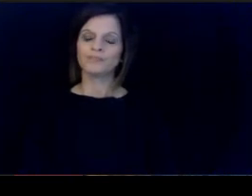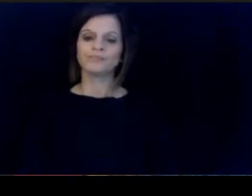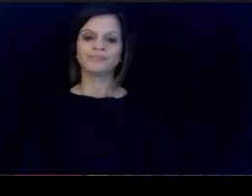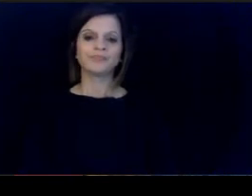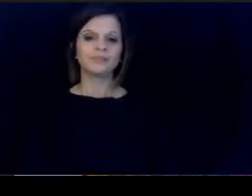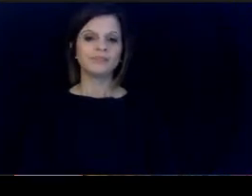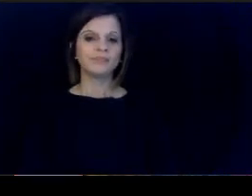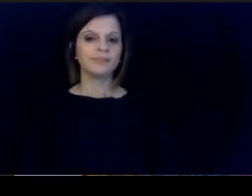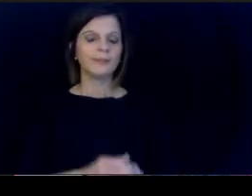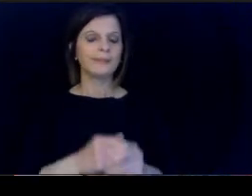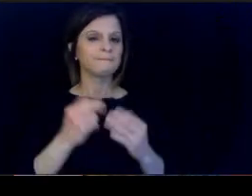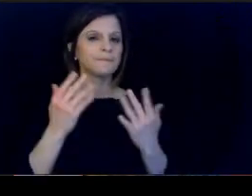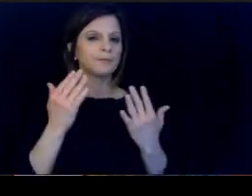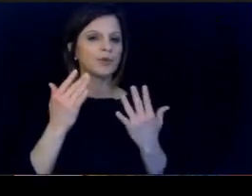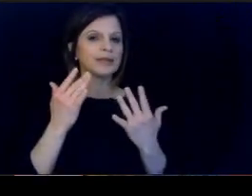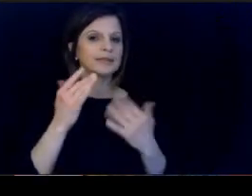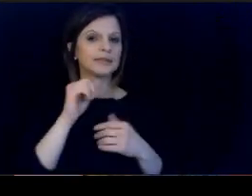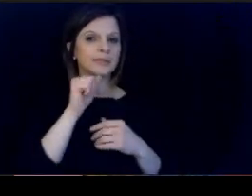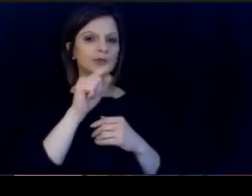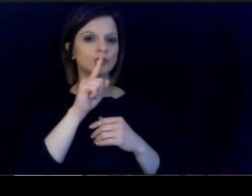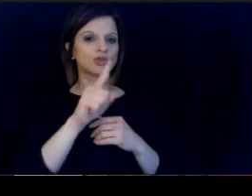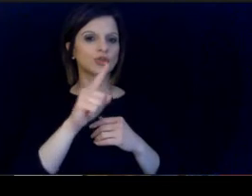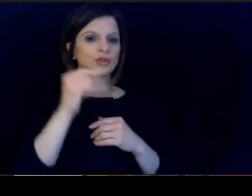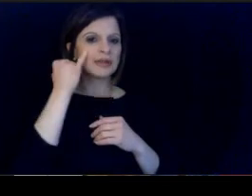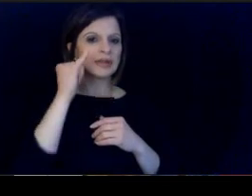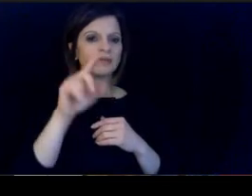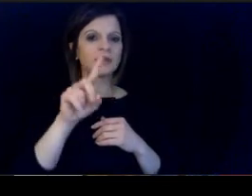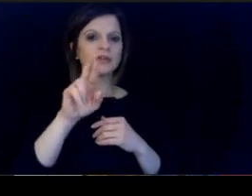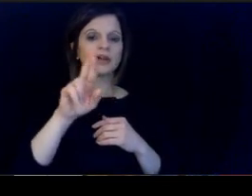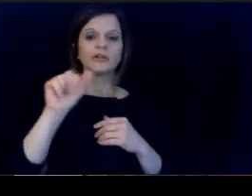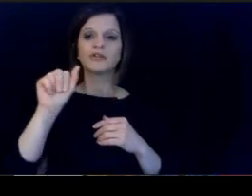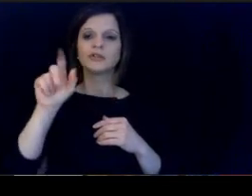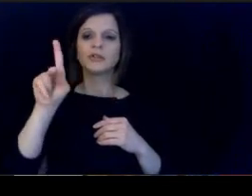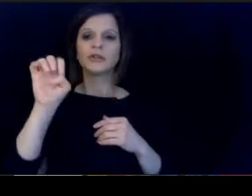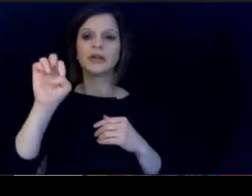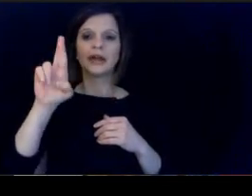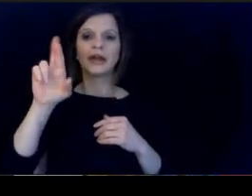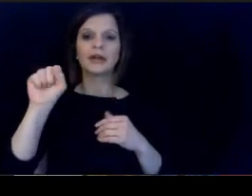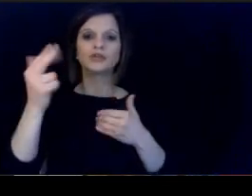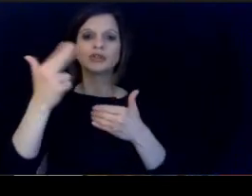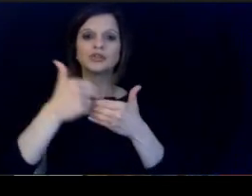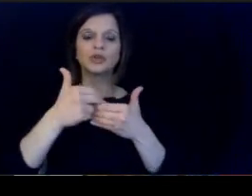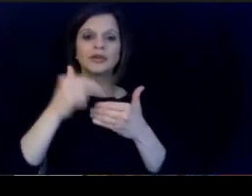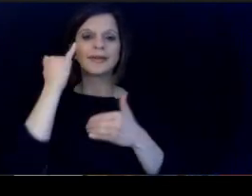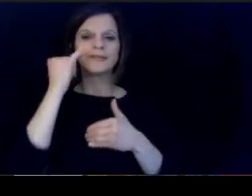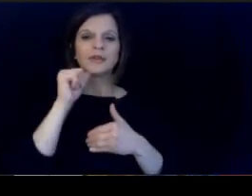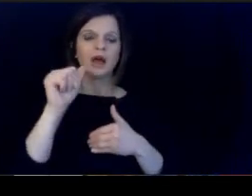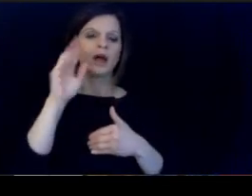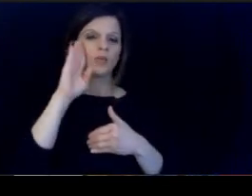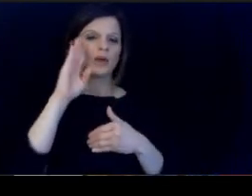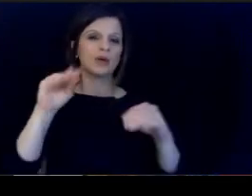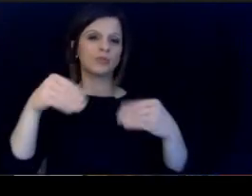Given a chance there, not sure if Doctor. Akers design. If not we we'll make sure to provide that information.